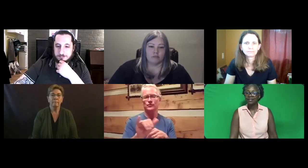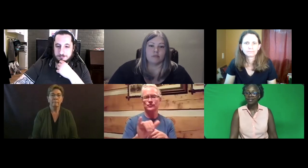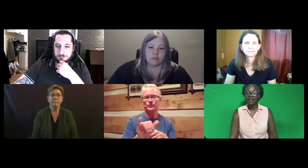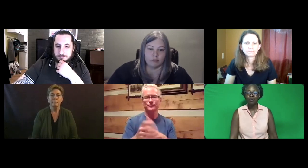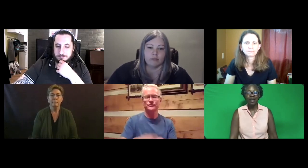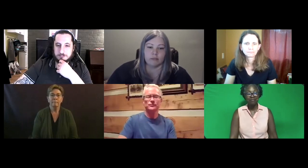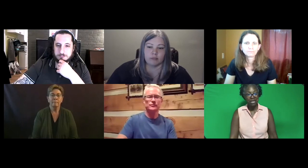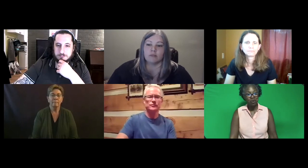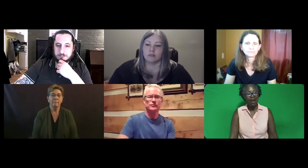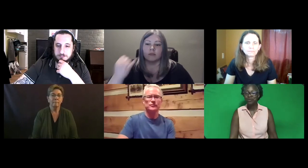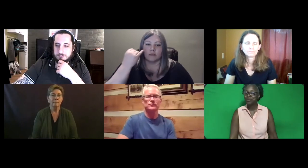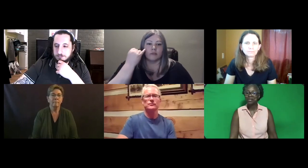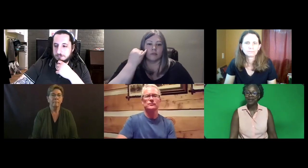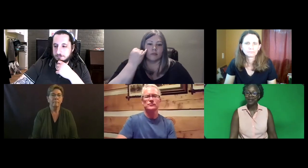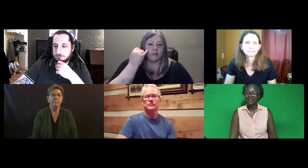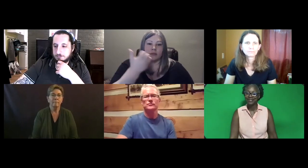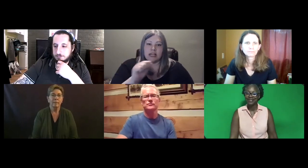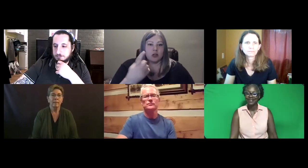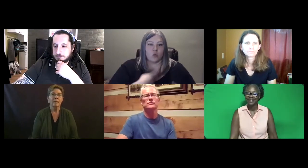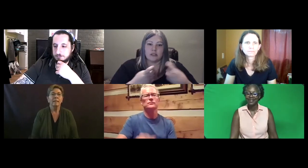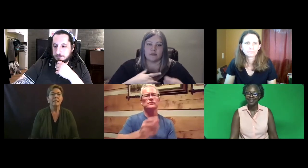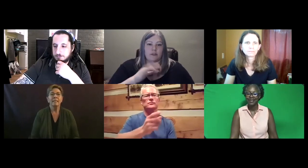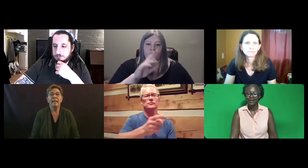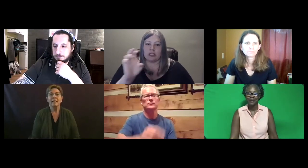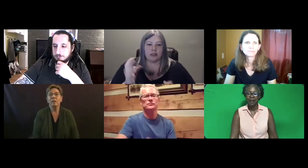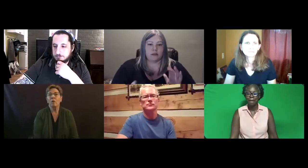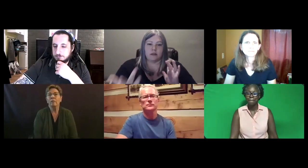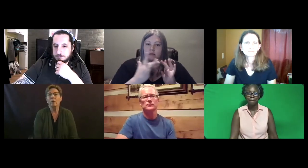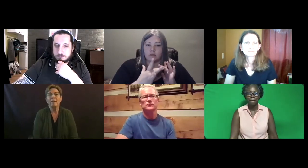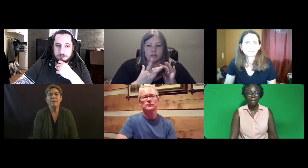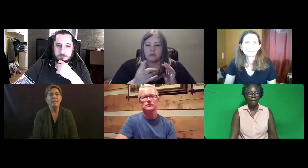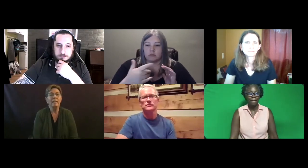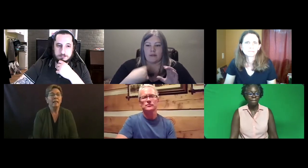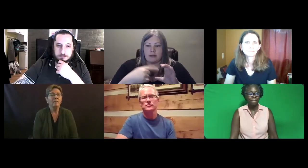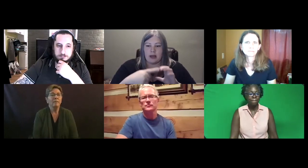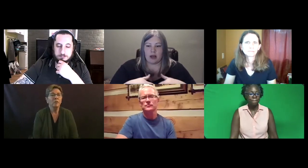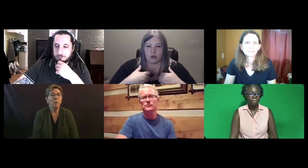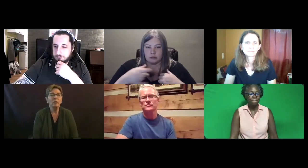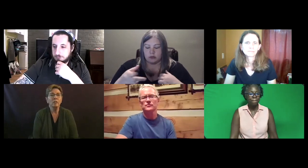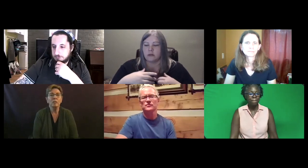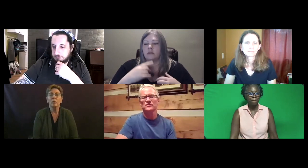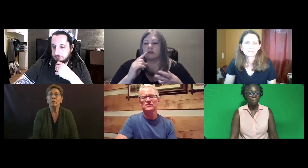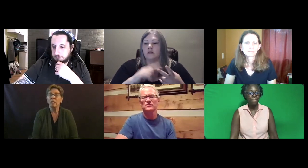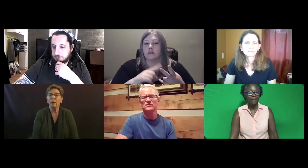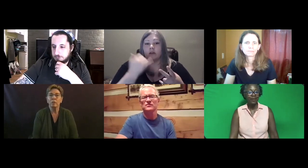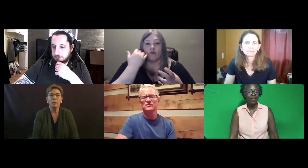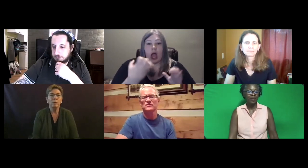And we'll have many more after that as well. Katie: If you have any further questions, reach out to us.